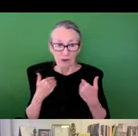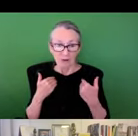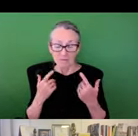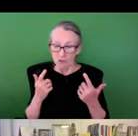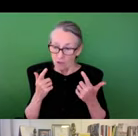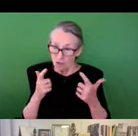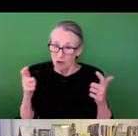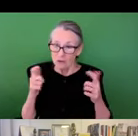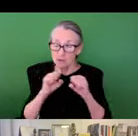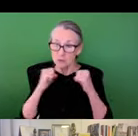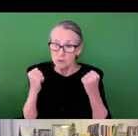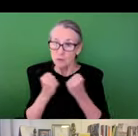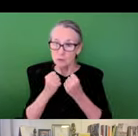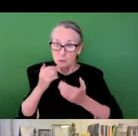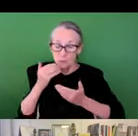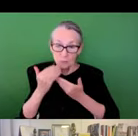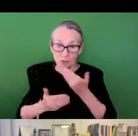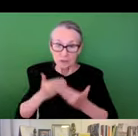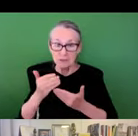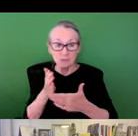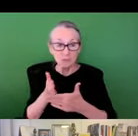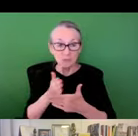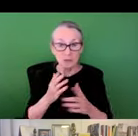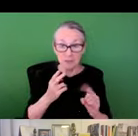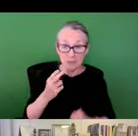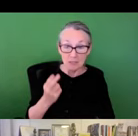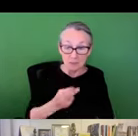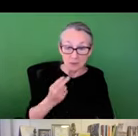So what we have